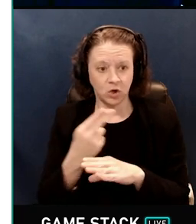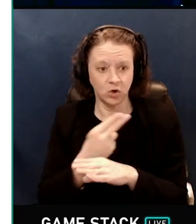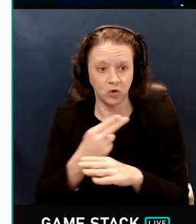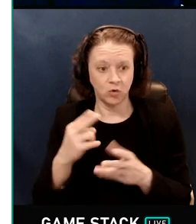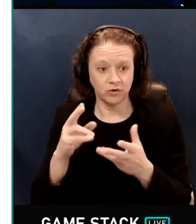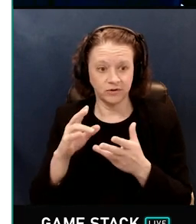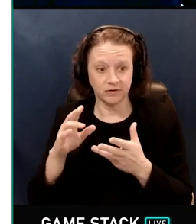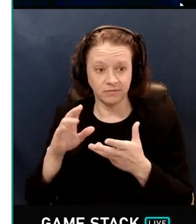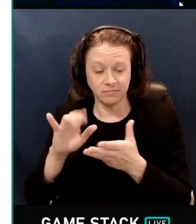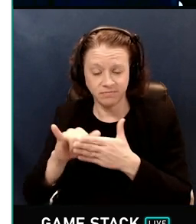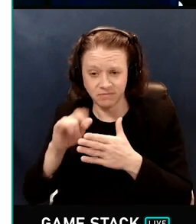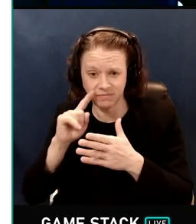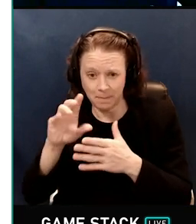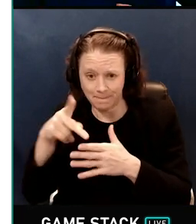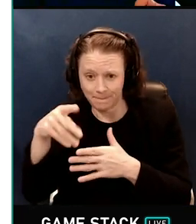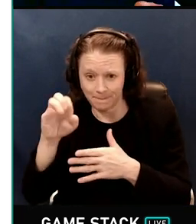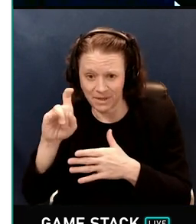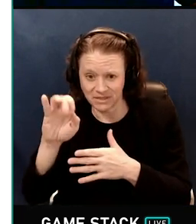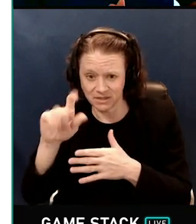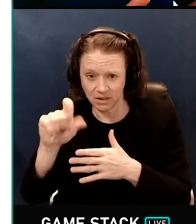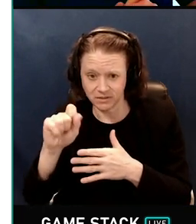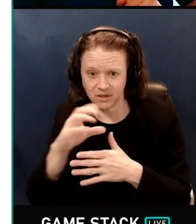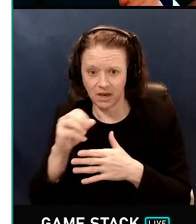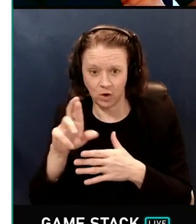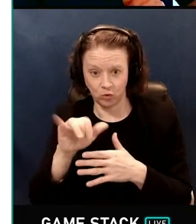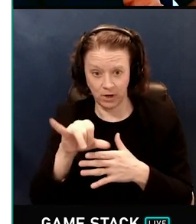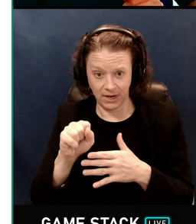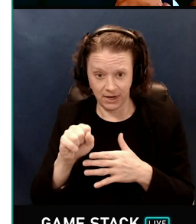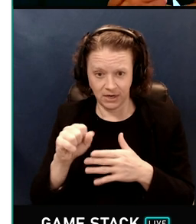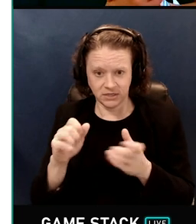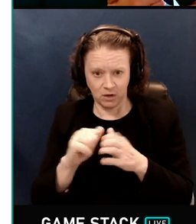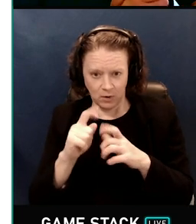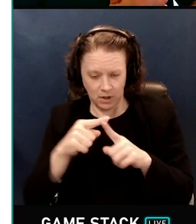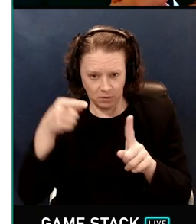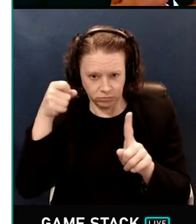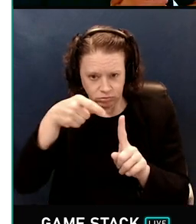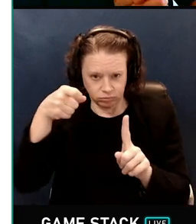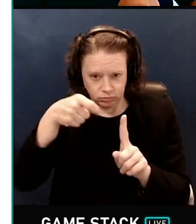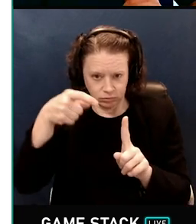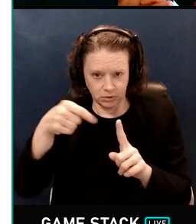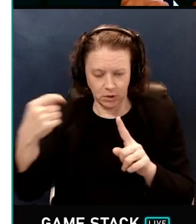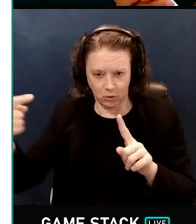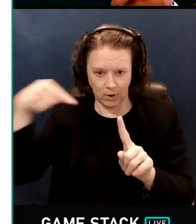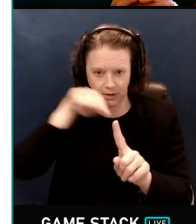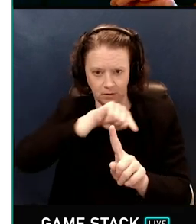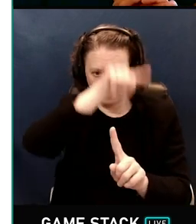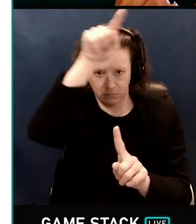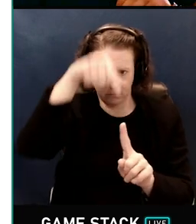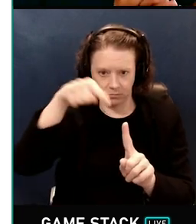We can do this by shooting a lot of rays from the surface of each pixel in the G-buffer in random directions,